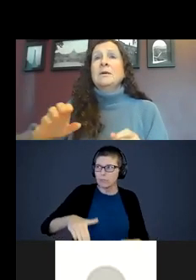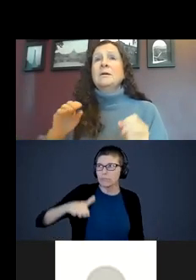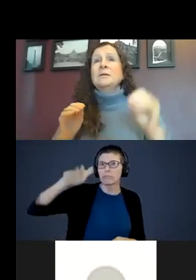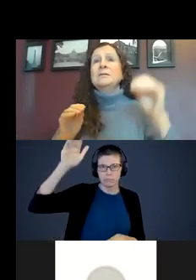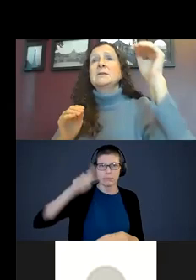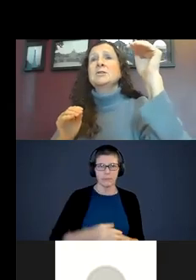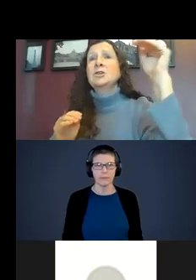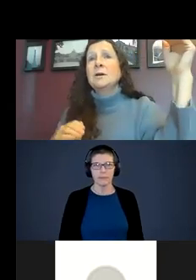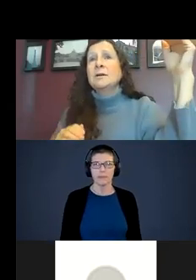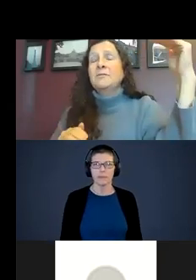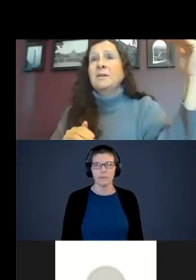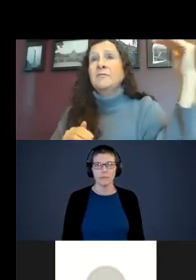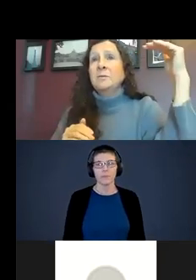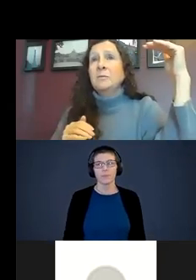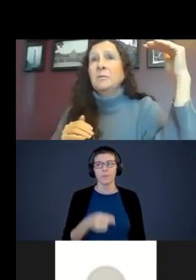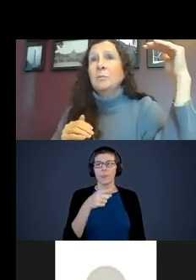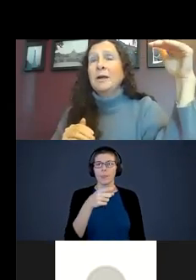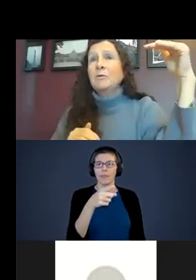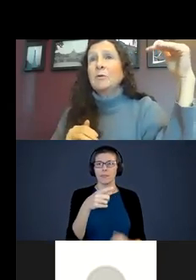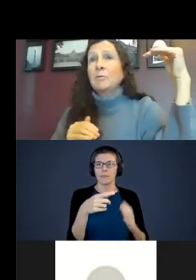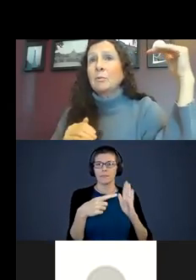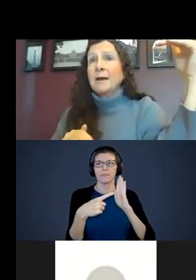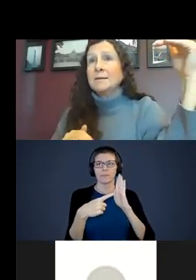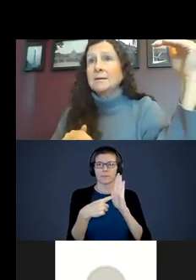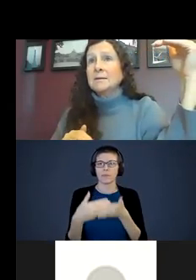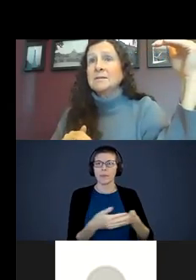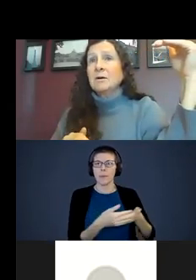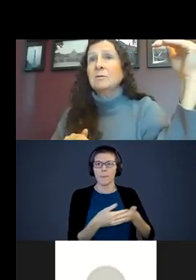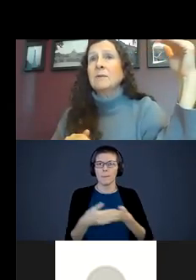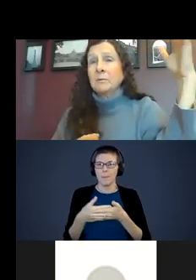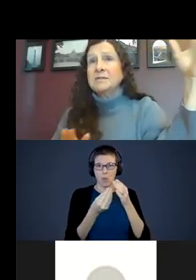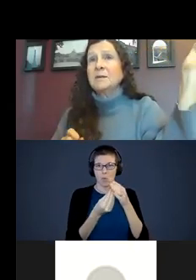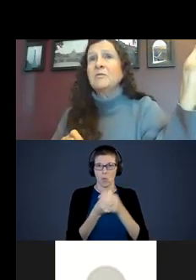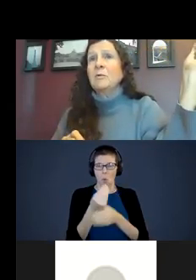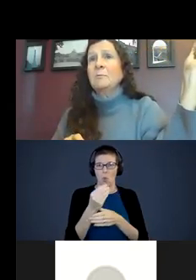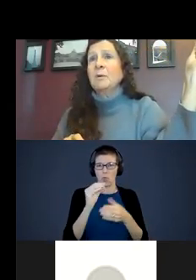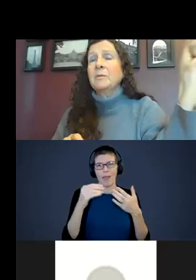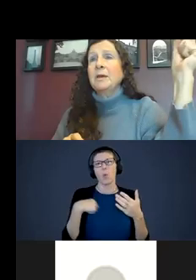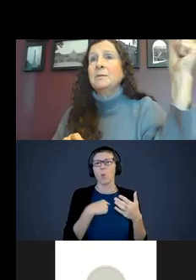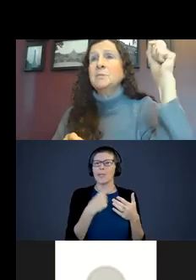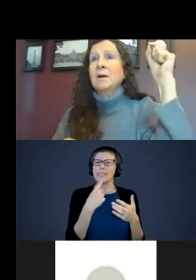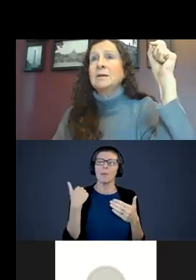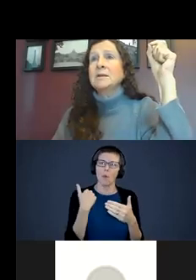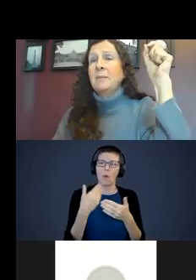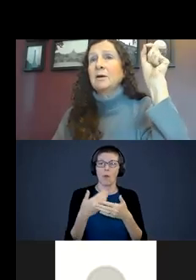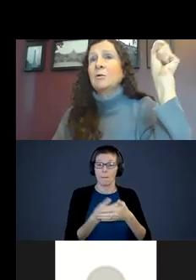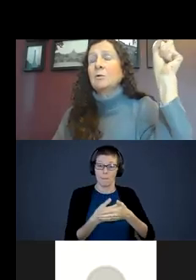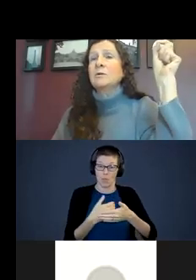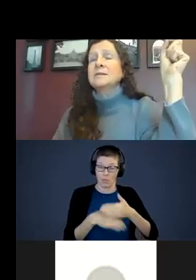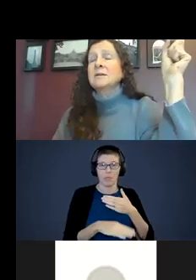Here is a chart of infant baby growth rate. At birth, a baby brain in only one fourth the size